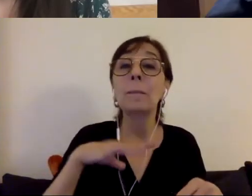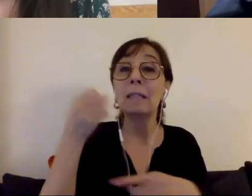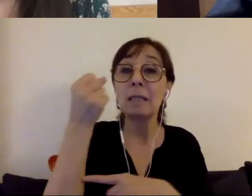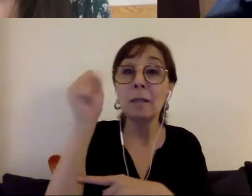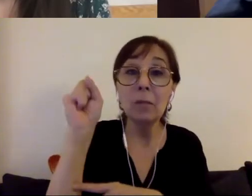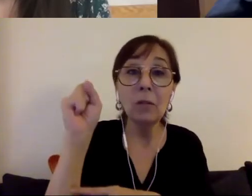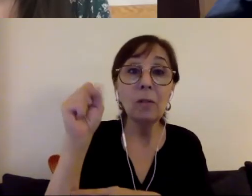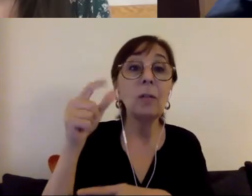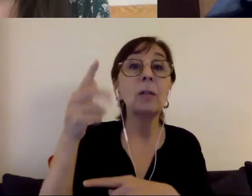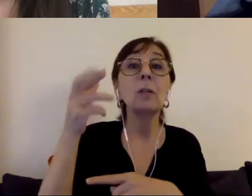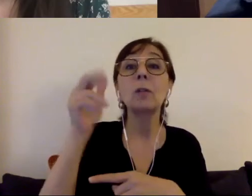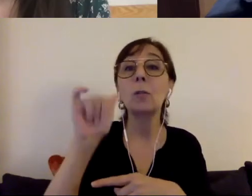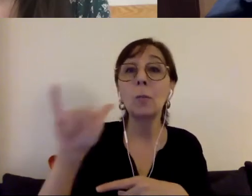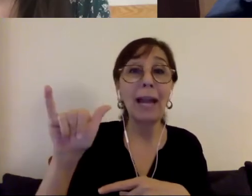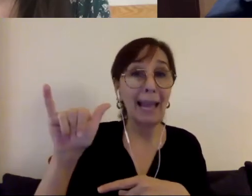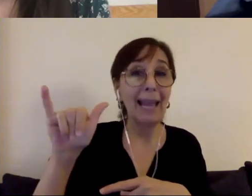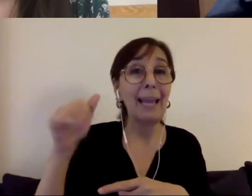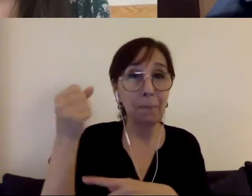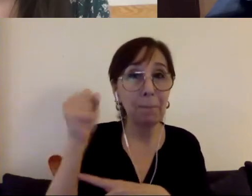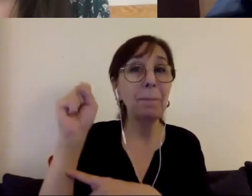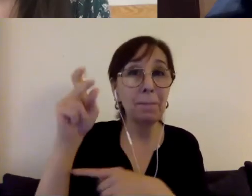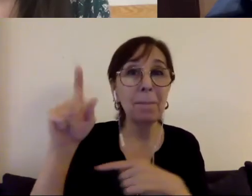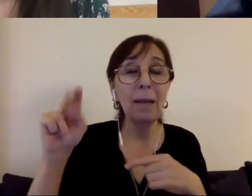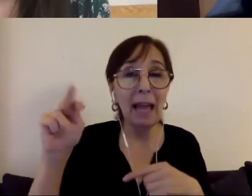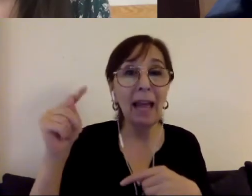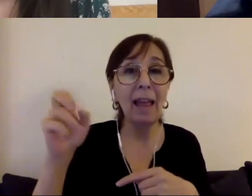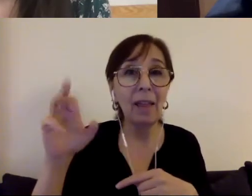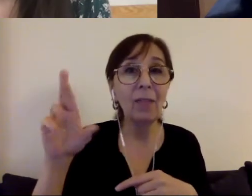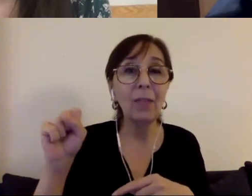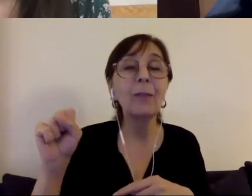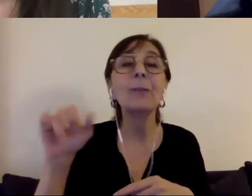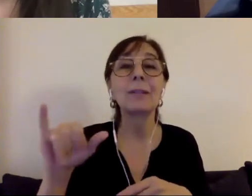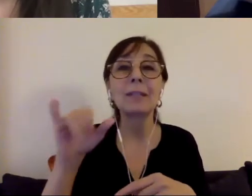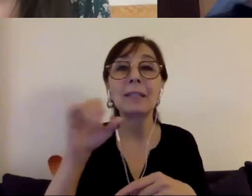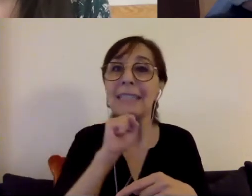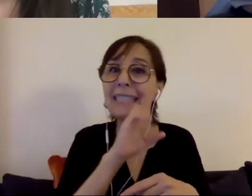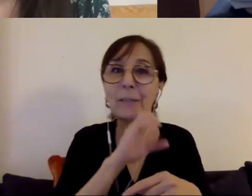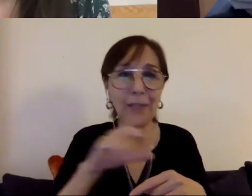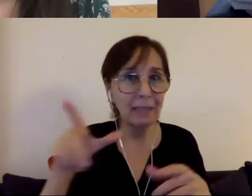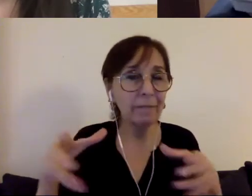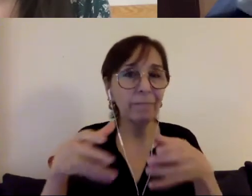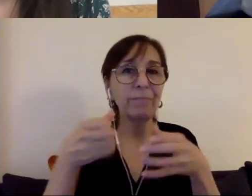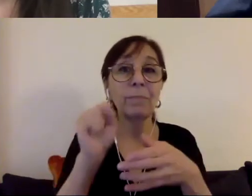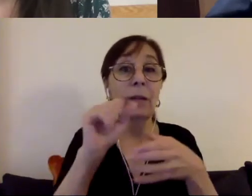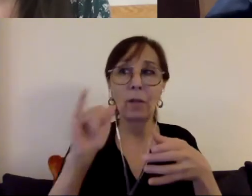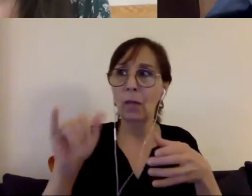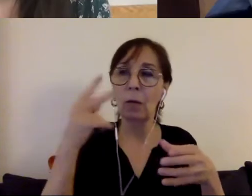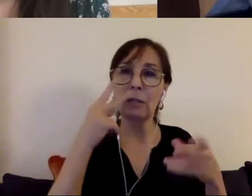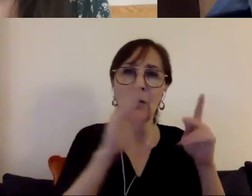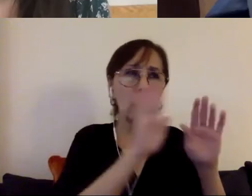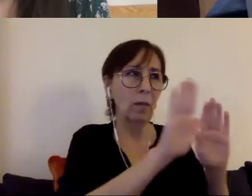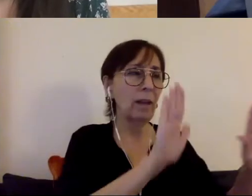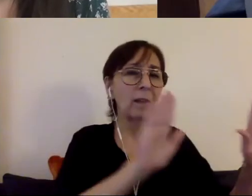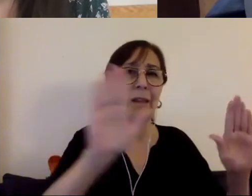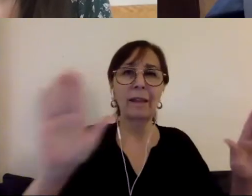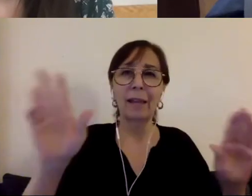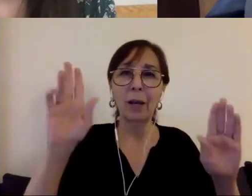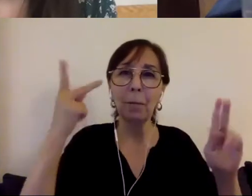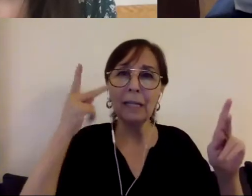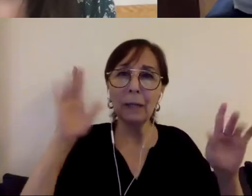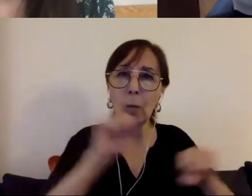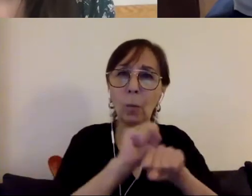the senior movement. Those movements were moving forward, and we were as younger